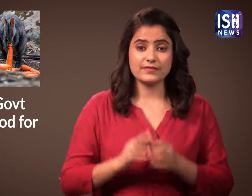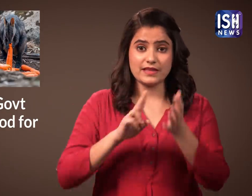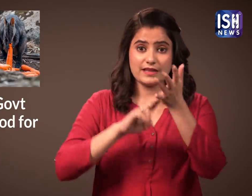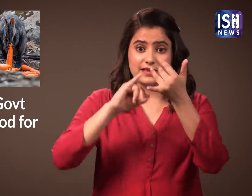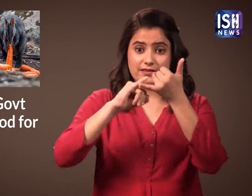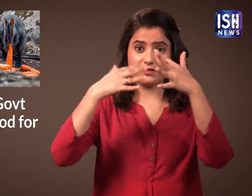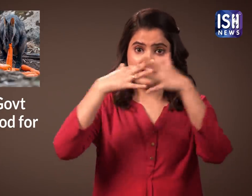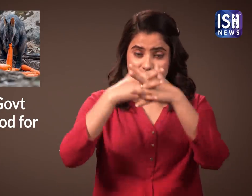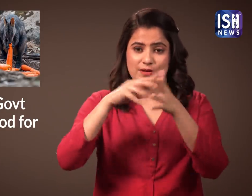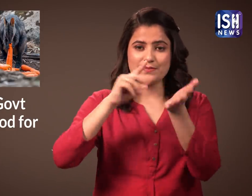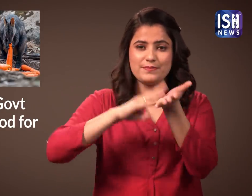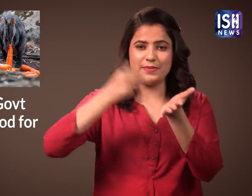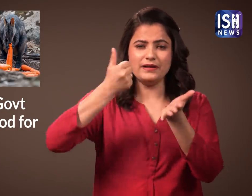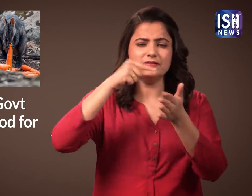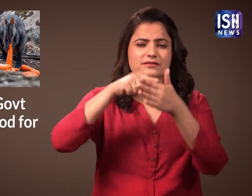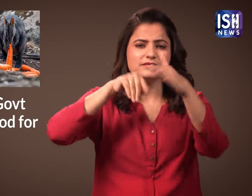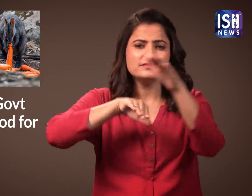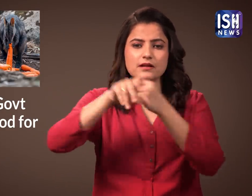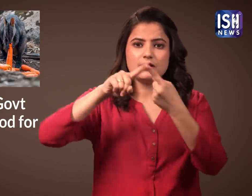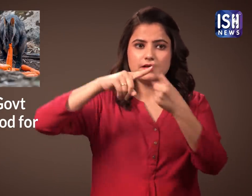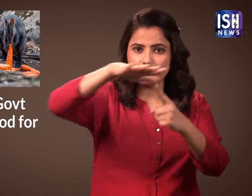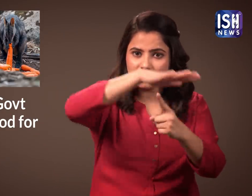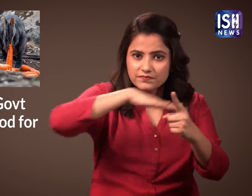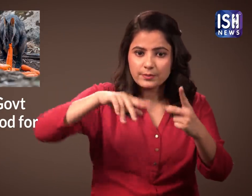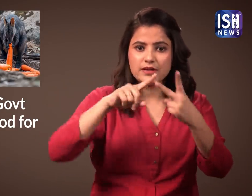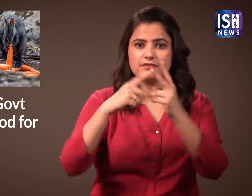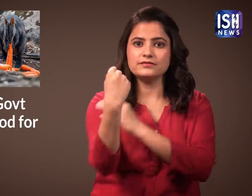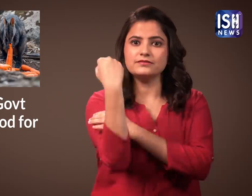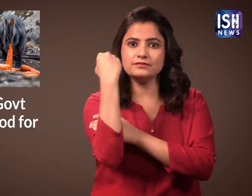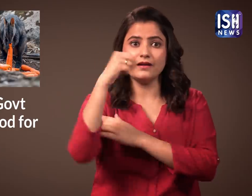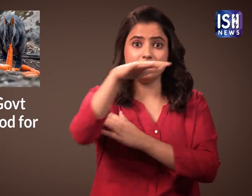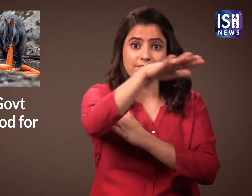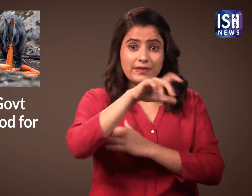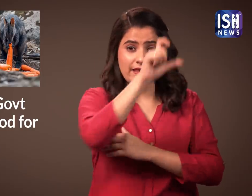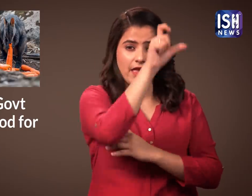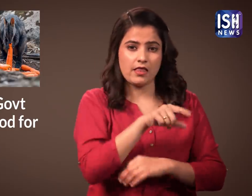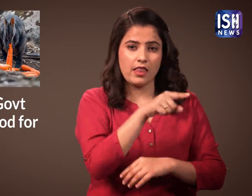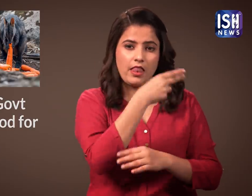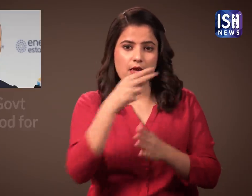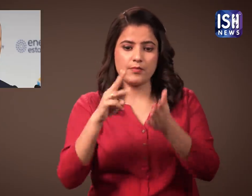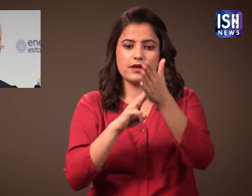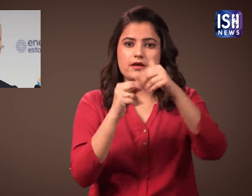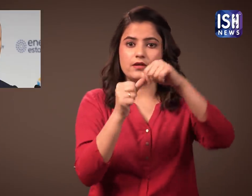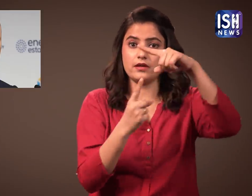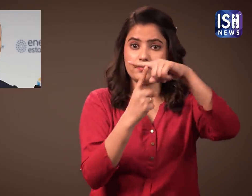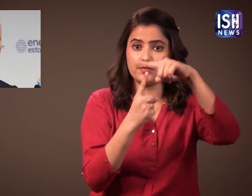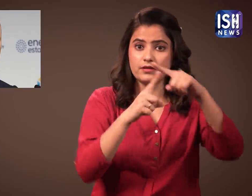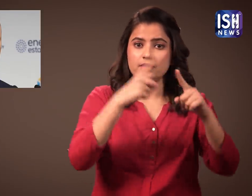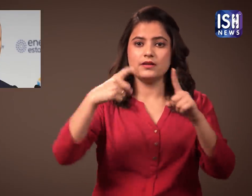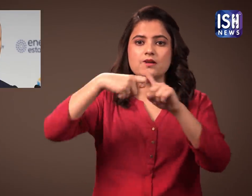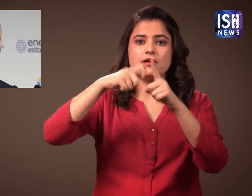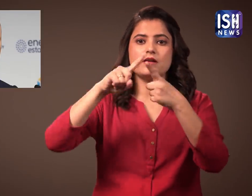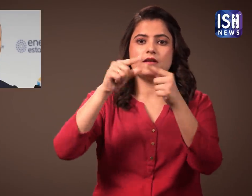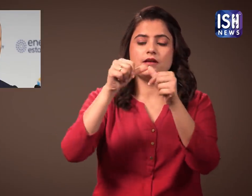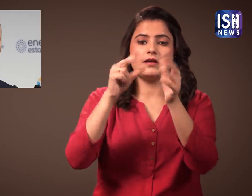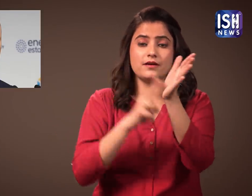NSW Minister for Environment and Energy, Matt Kean,